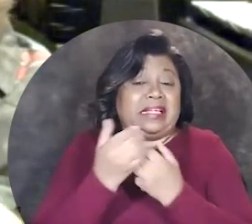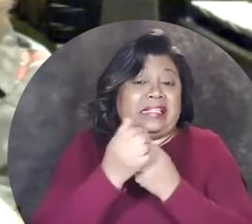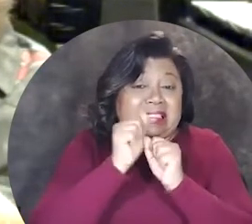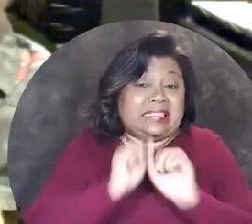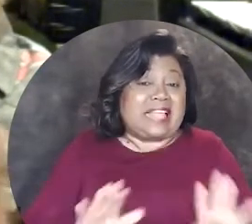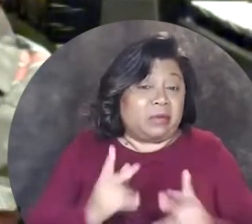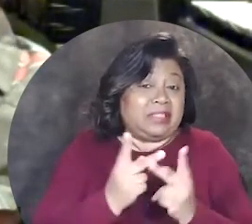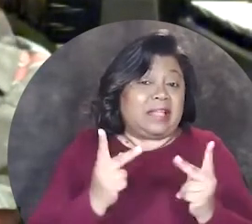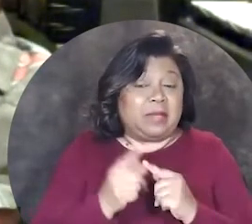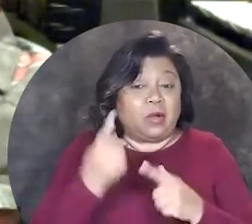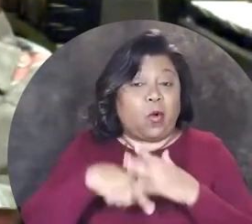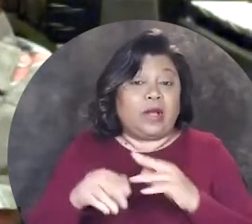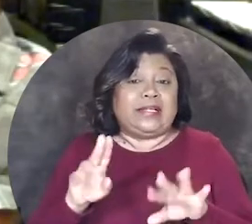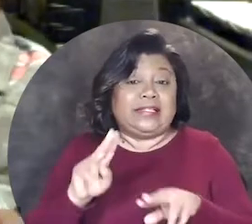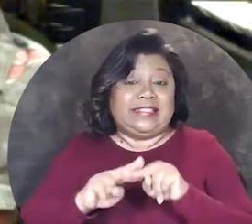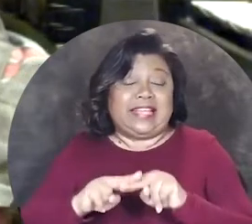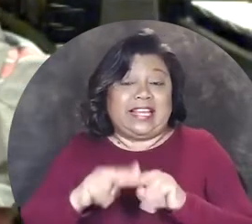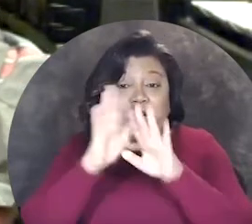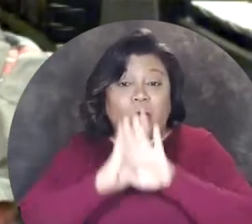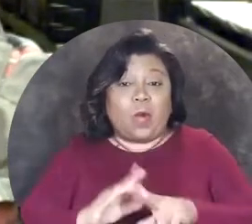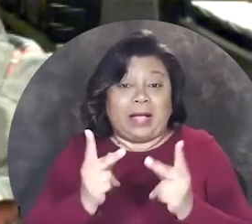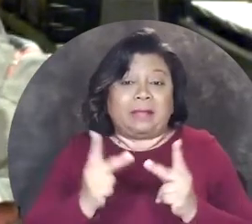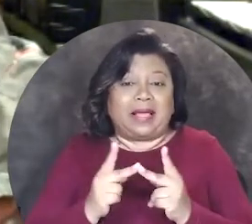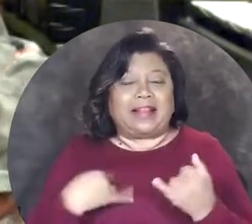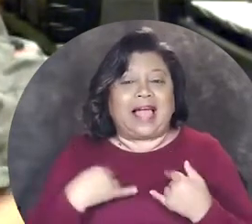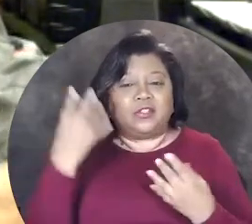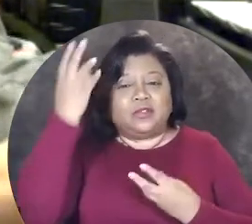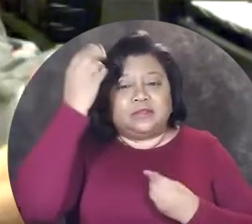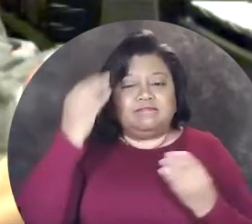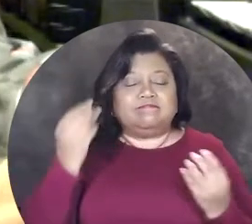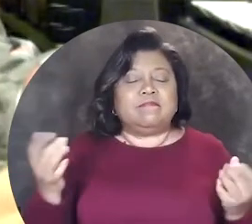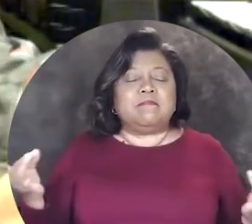may be sacred to some people, going and sitting in a quiet space where they like to meditate